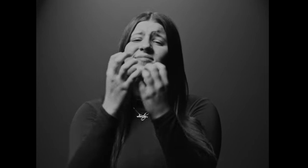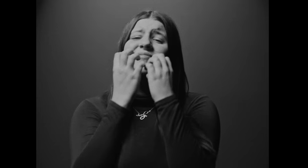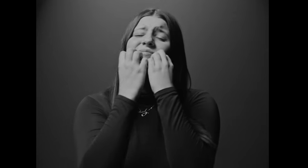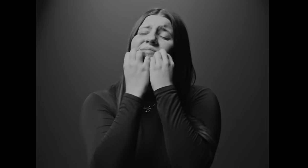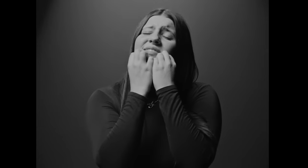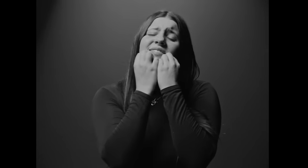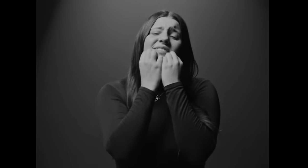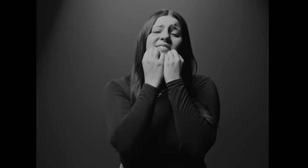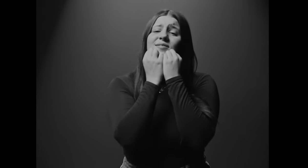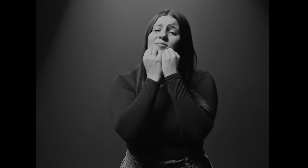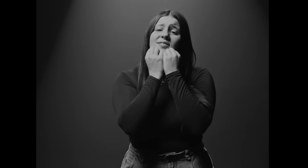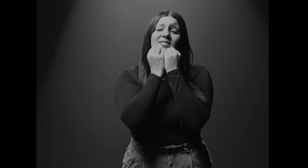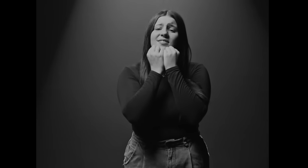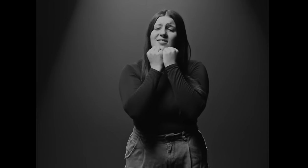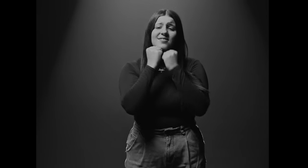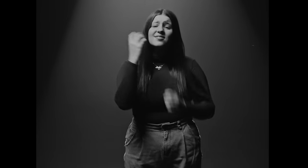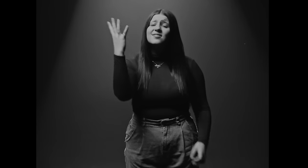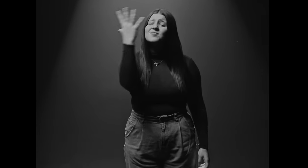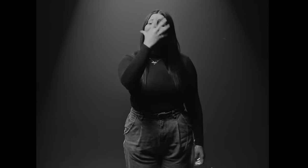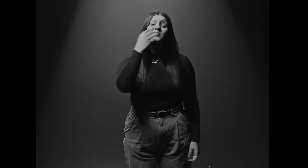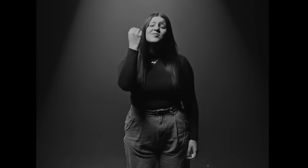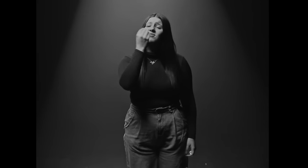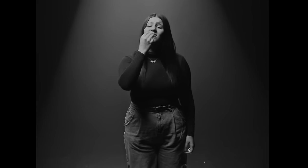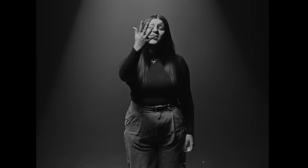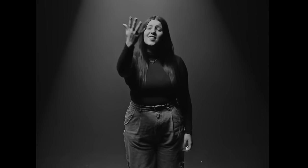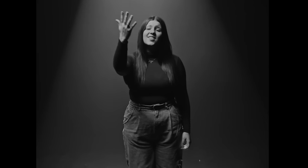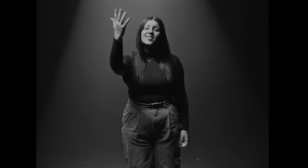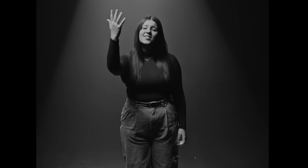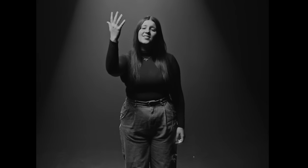IT'S BIBLICAL, IT'S BIBLICAL